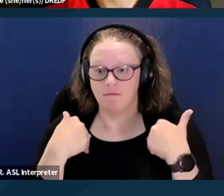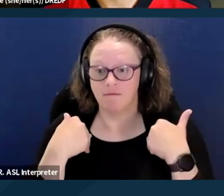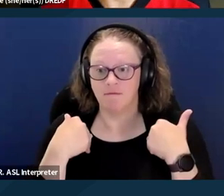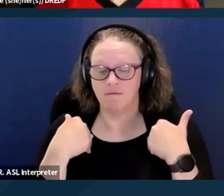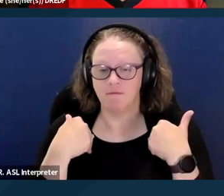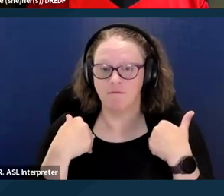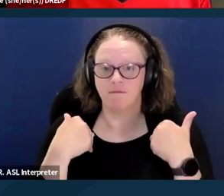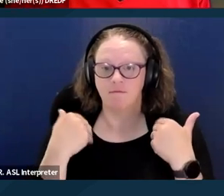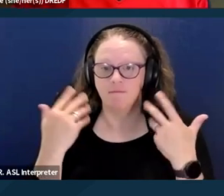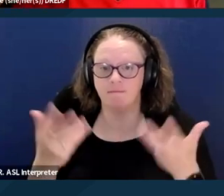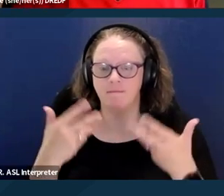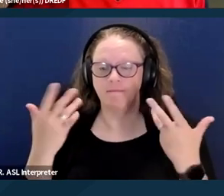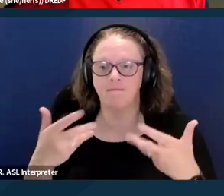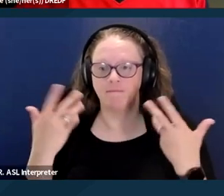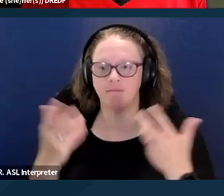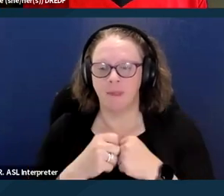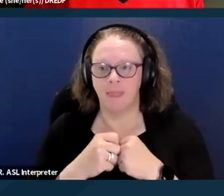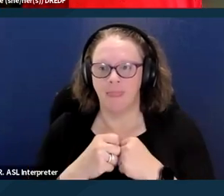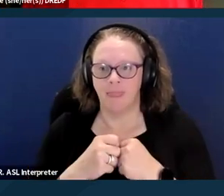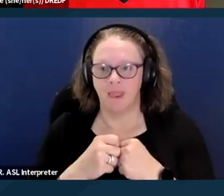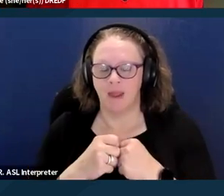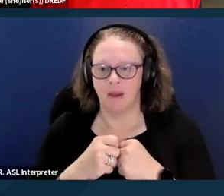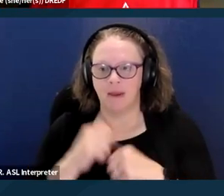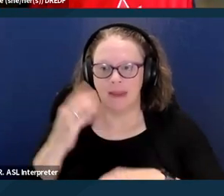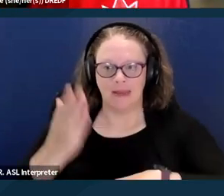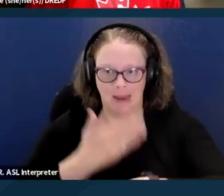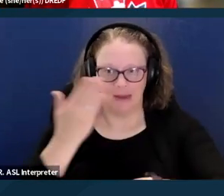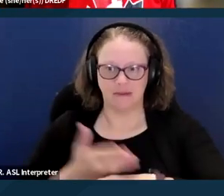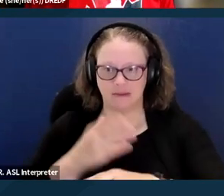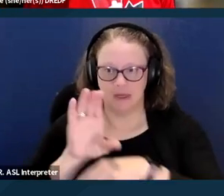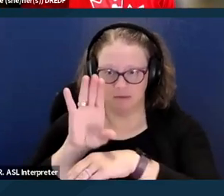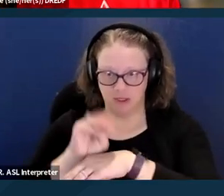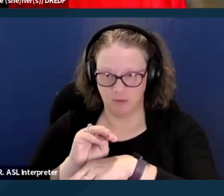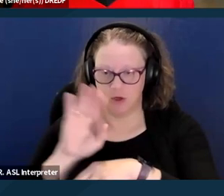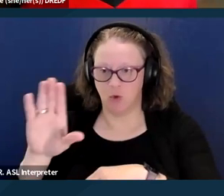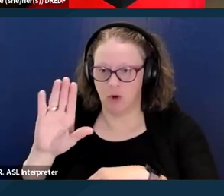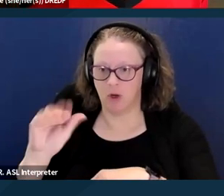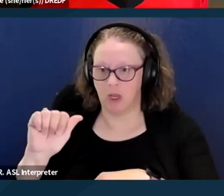if you have an enhanced case management, your case worker should be able to help you.